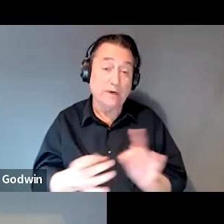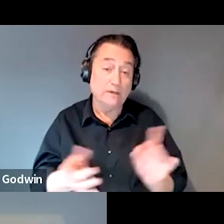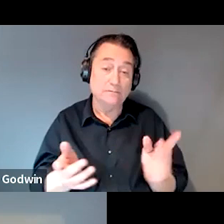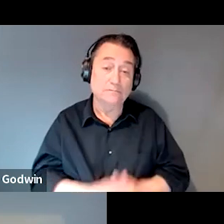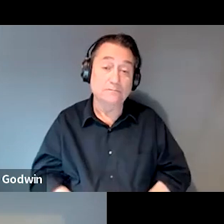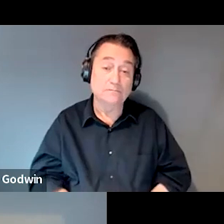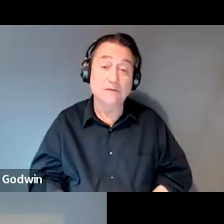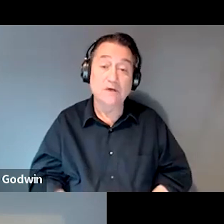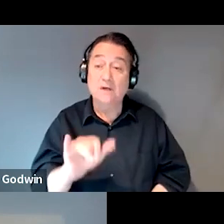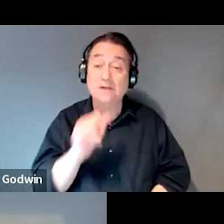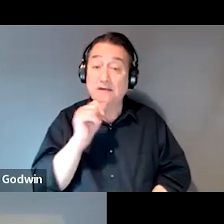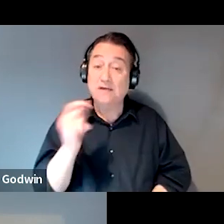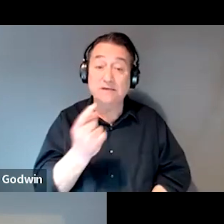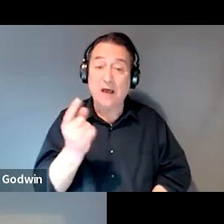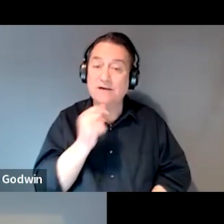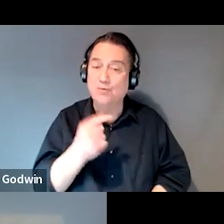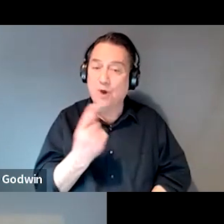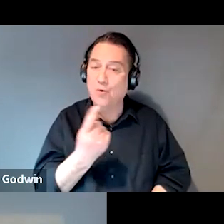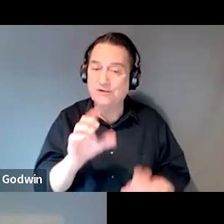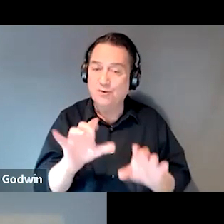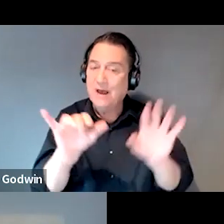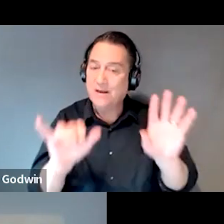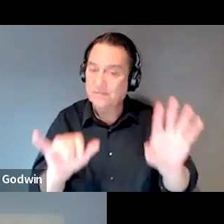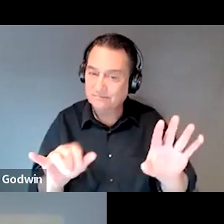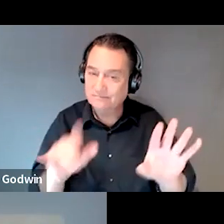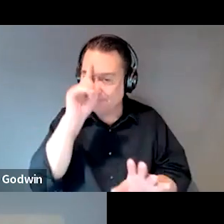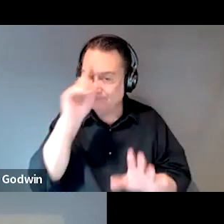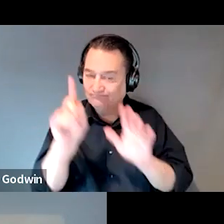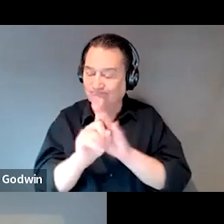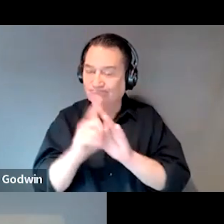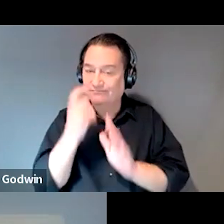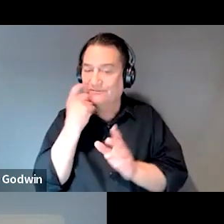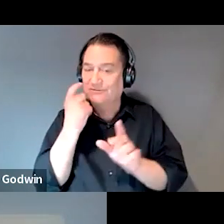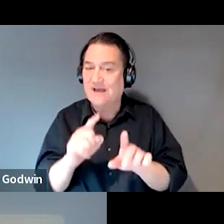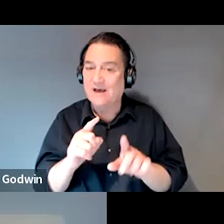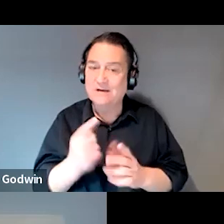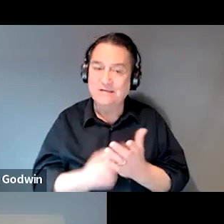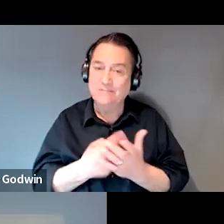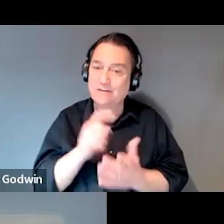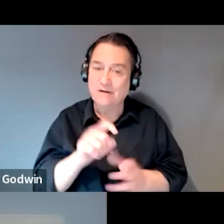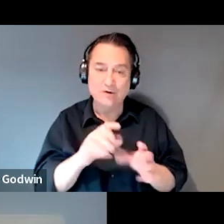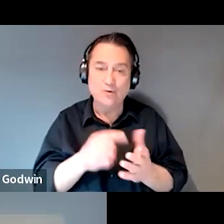Now I don't always do that, but that just pops in my head 'cause it just happens that sometimes, you have to do what it takes to get it done, I guess.